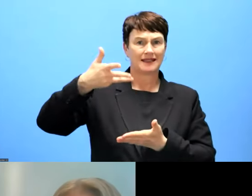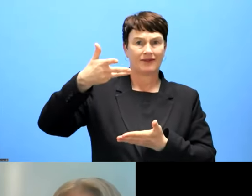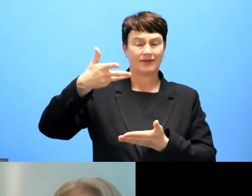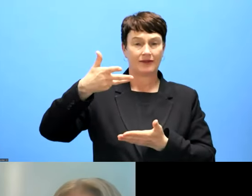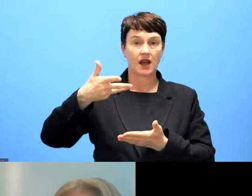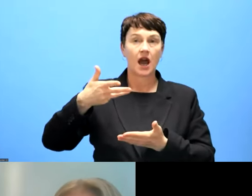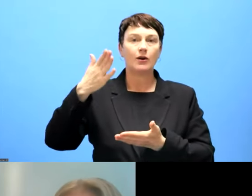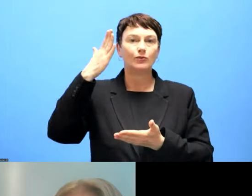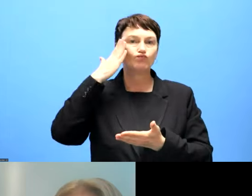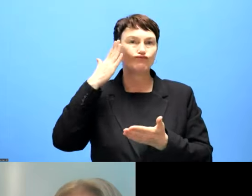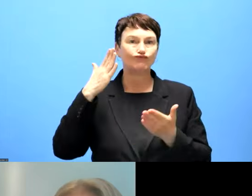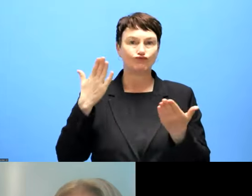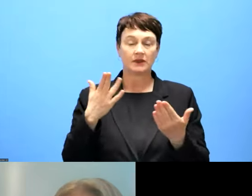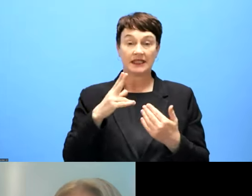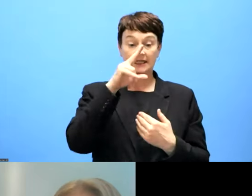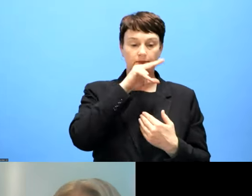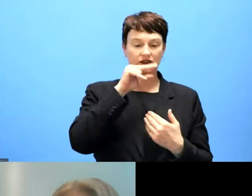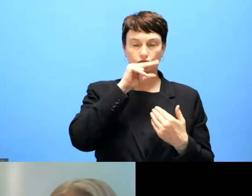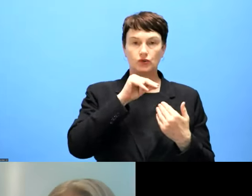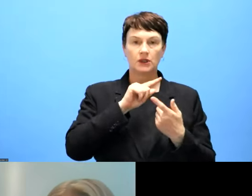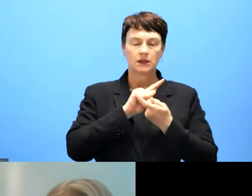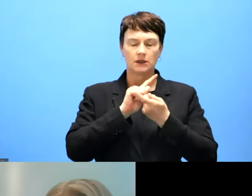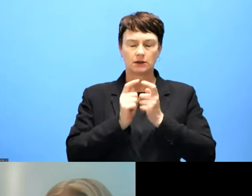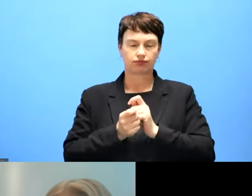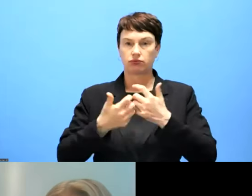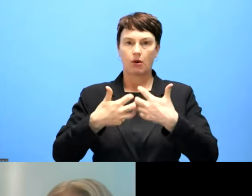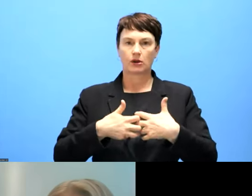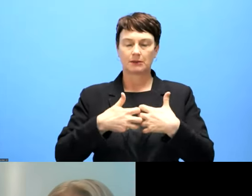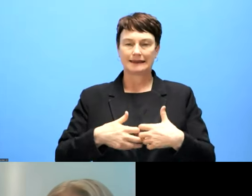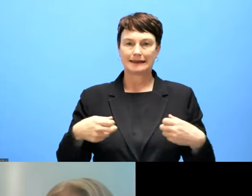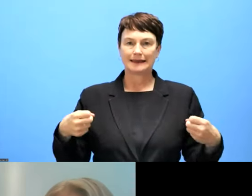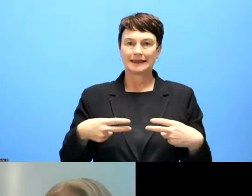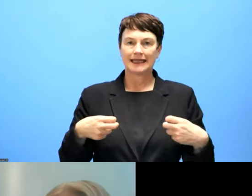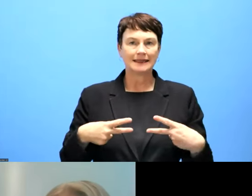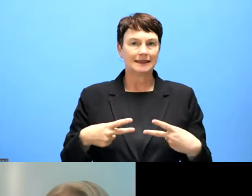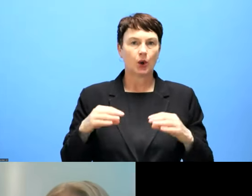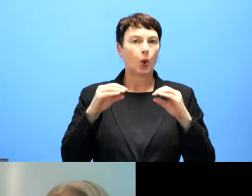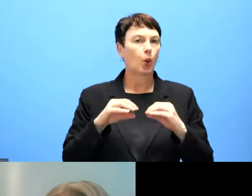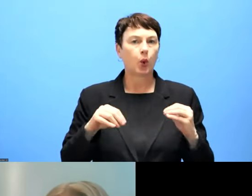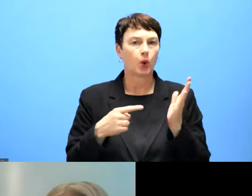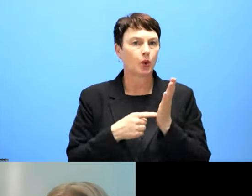Then it's like it's like a technology that is moving